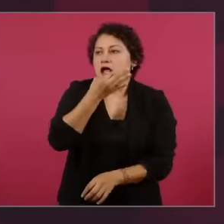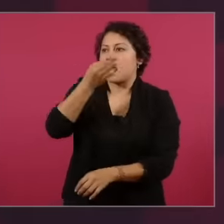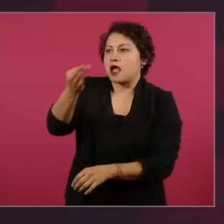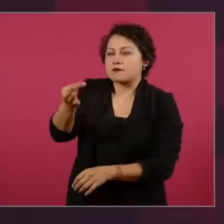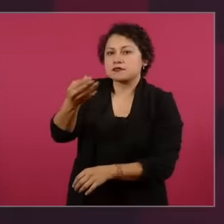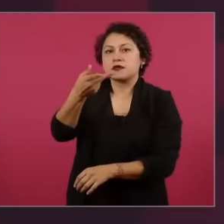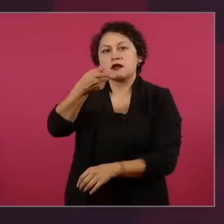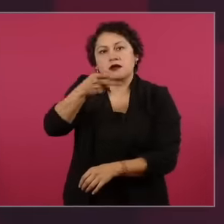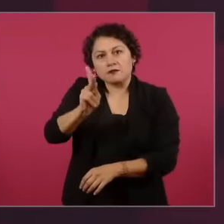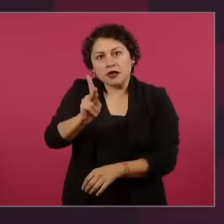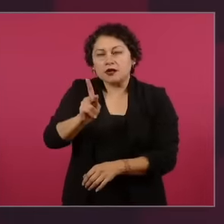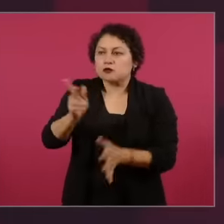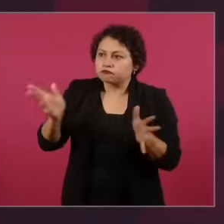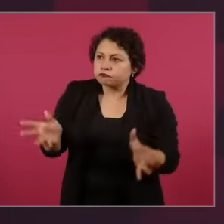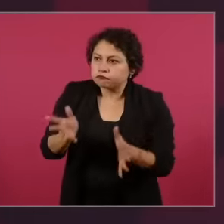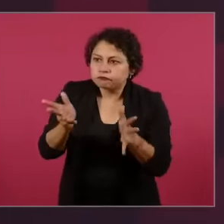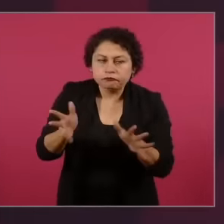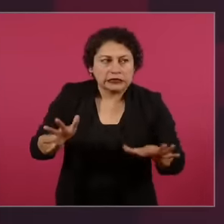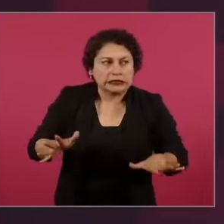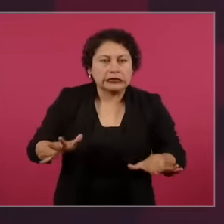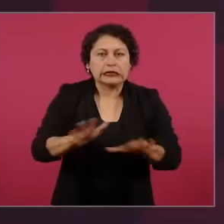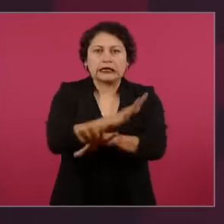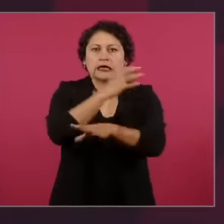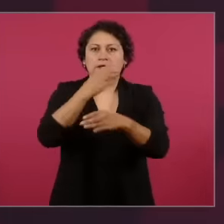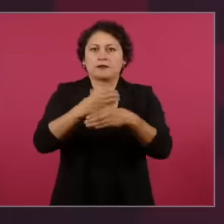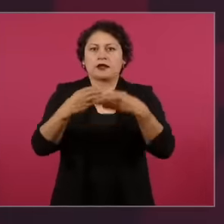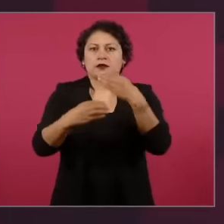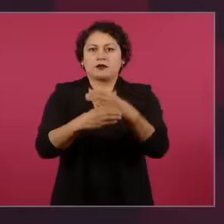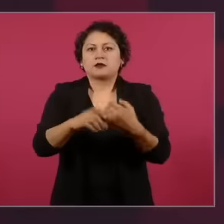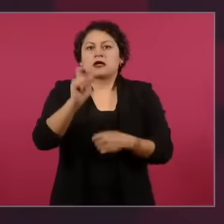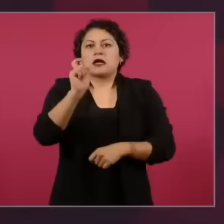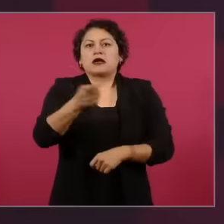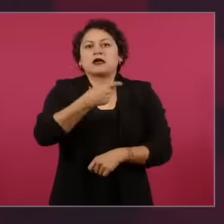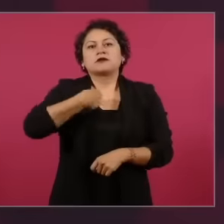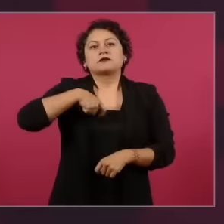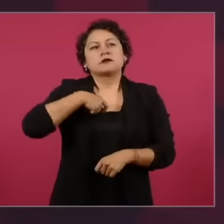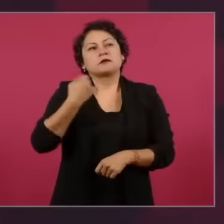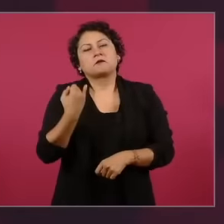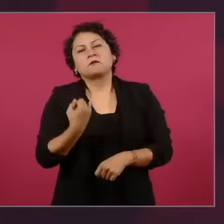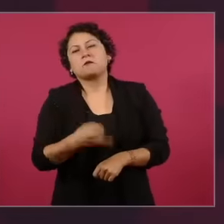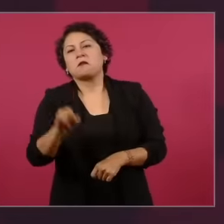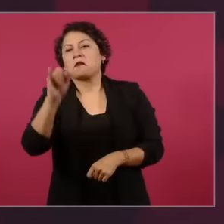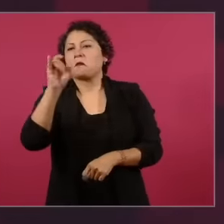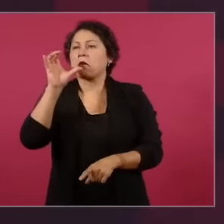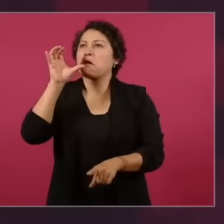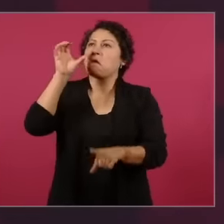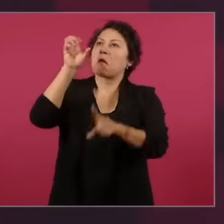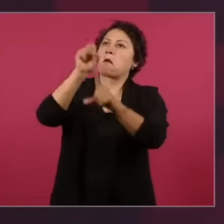no way should be seen as an unattainable utopia but as a challenge to which we must